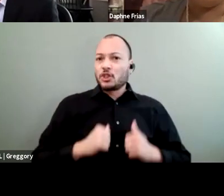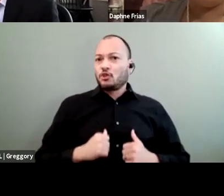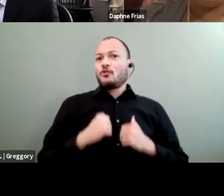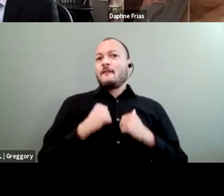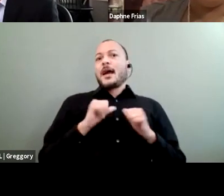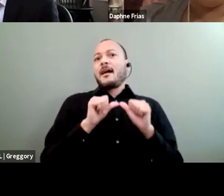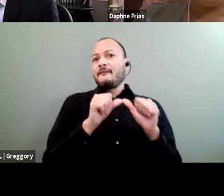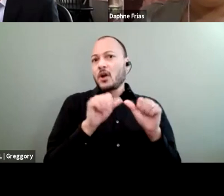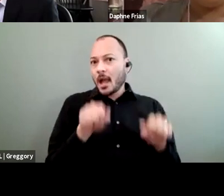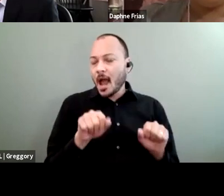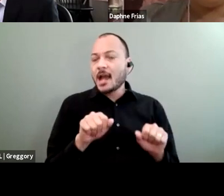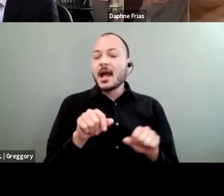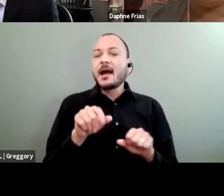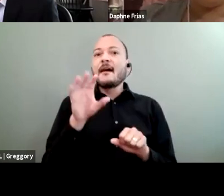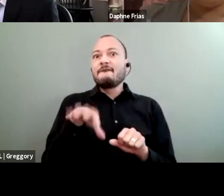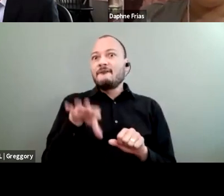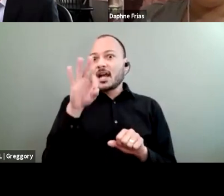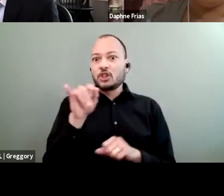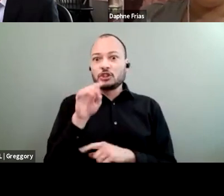finding a job, that it will be